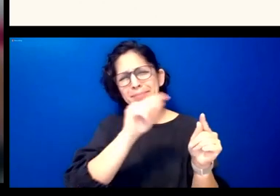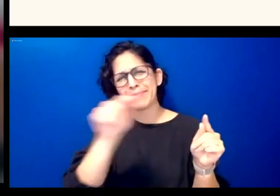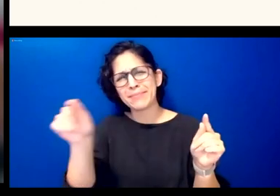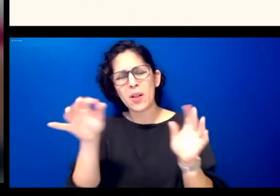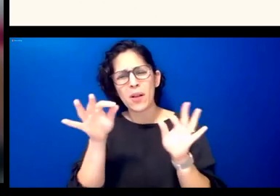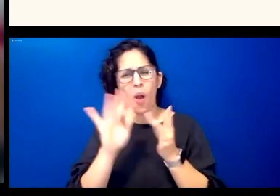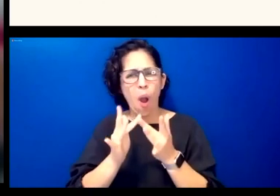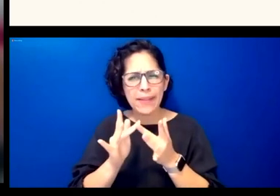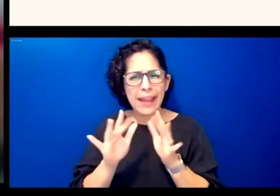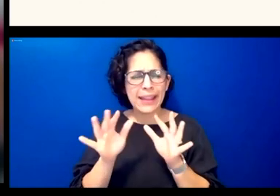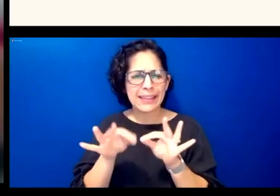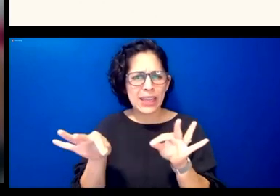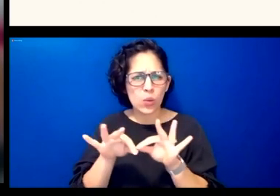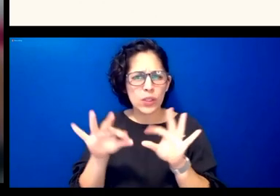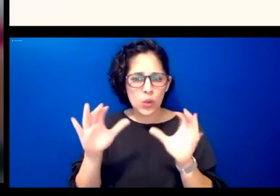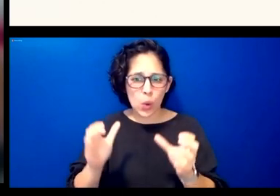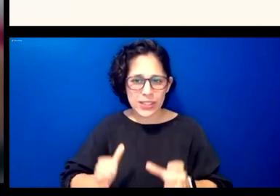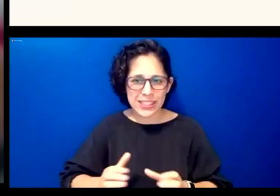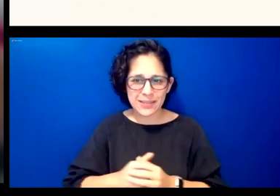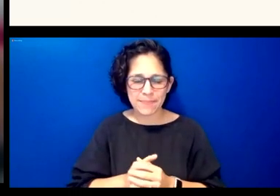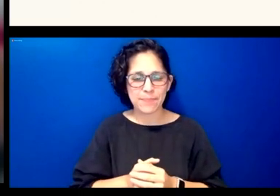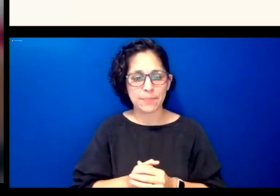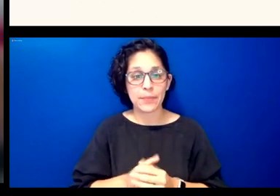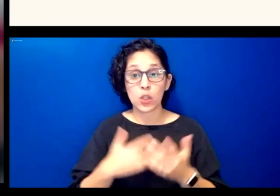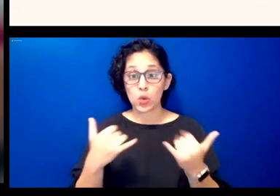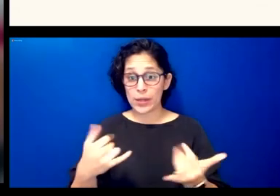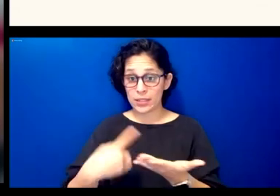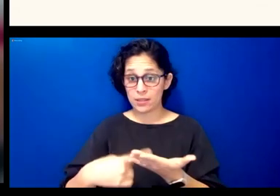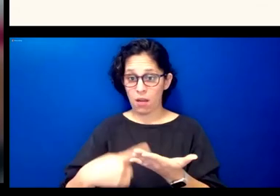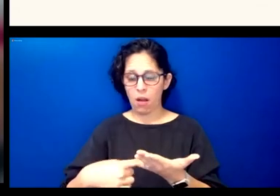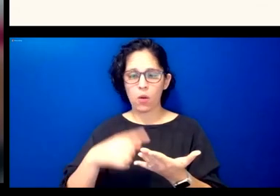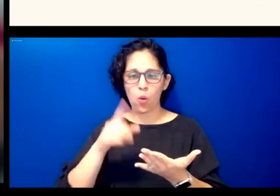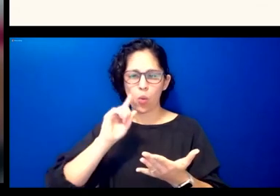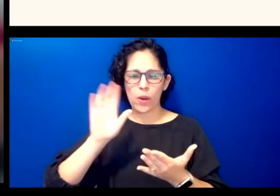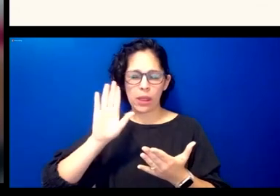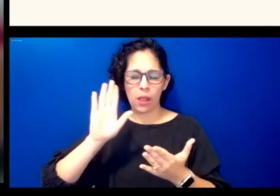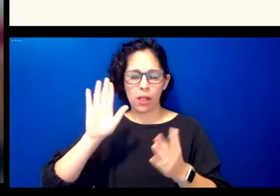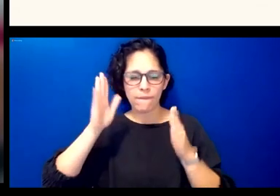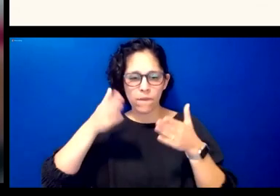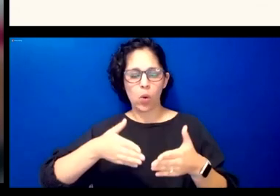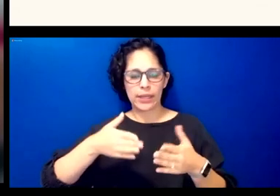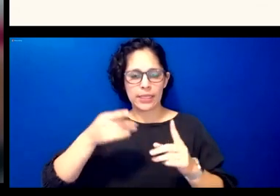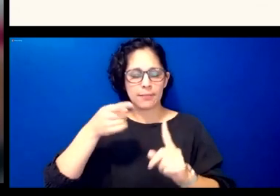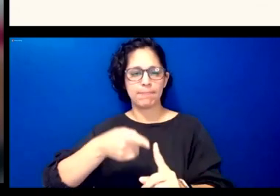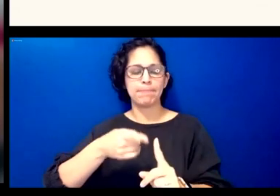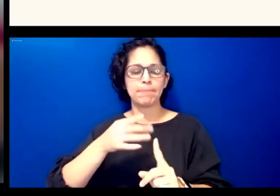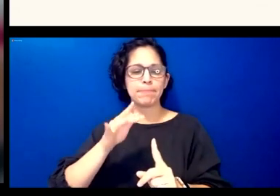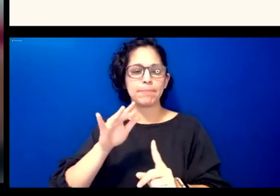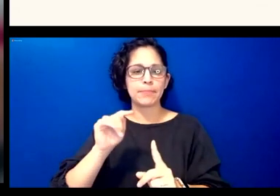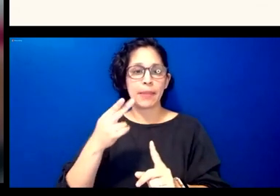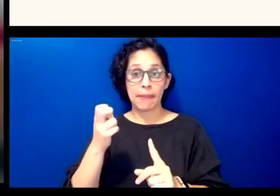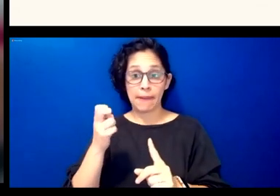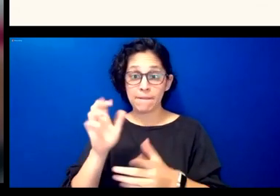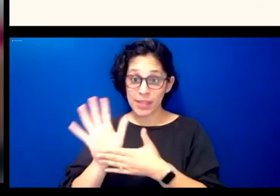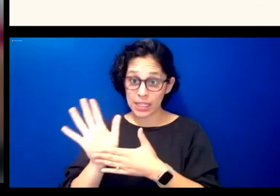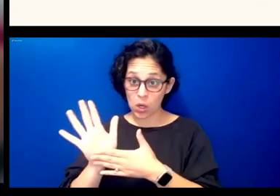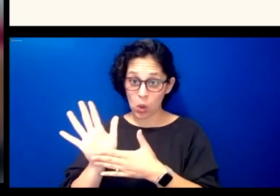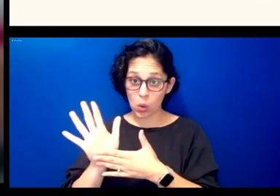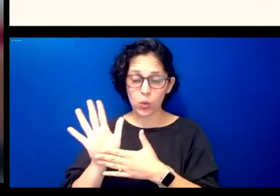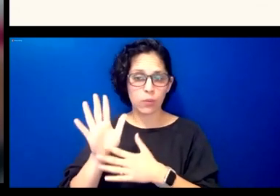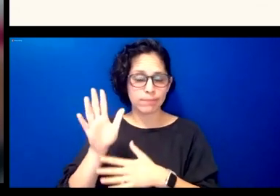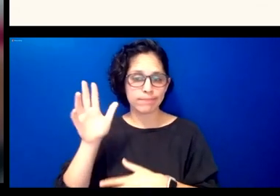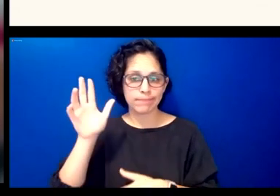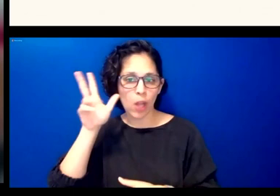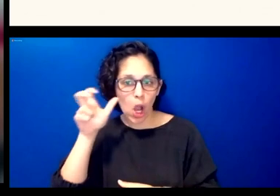courses in today's talk we're going to specifically focus on um the videos audio recordings and